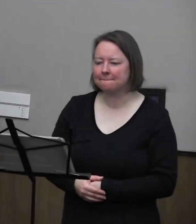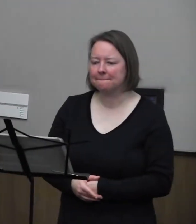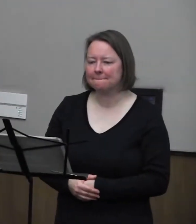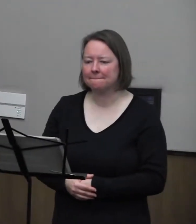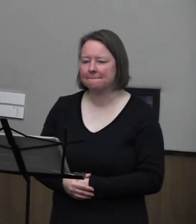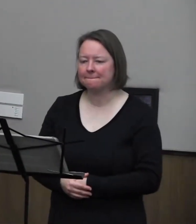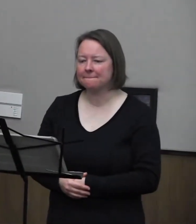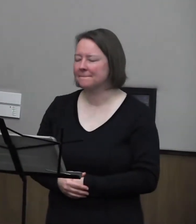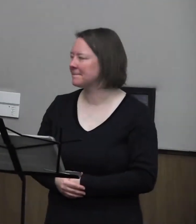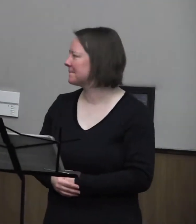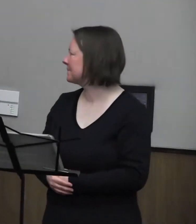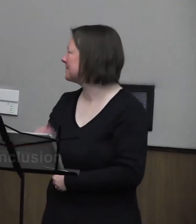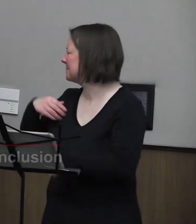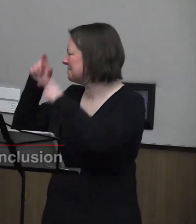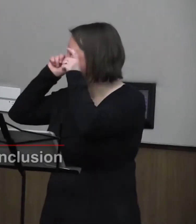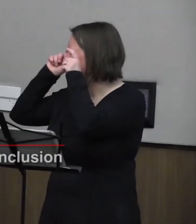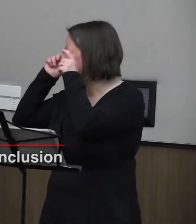I had some glasses here-- oh, there we go.